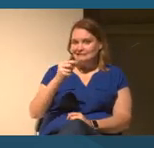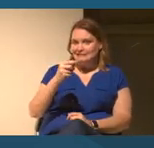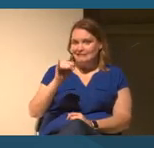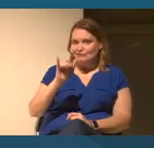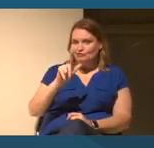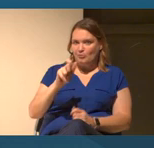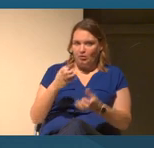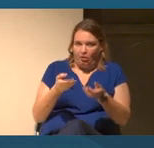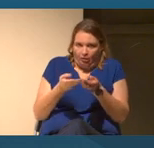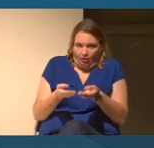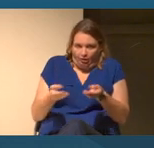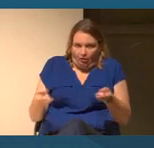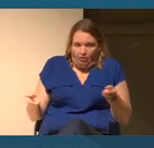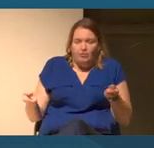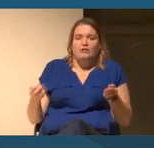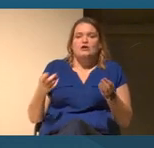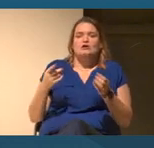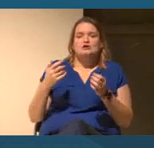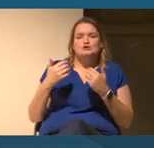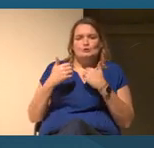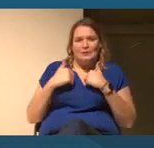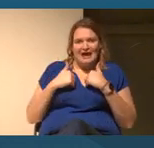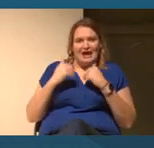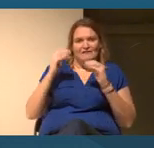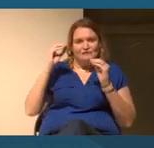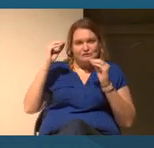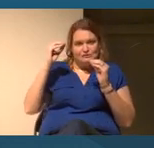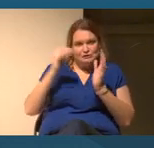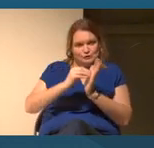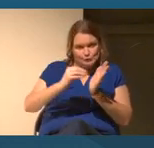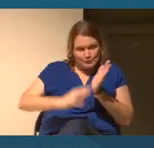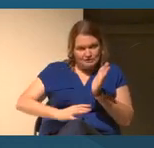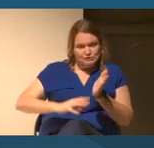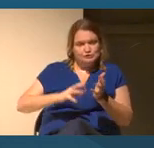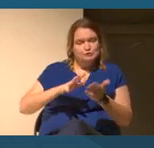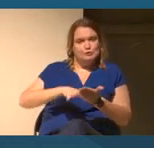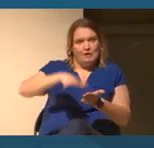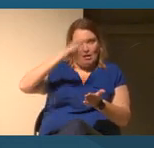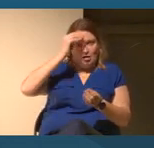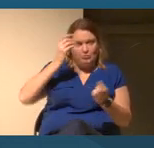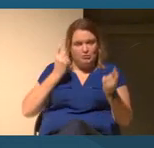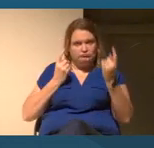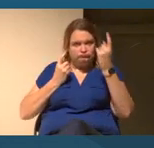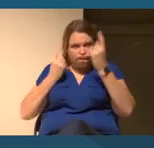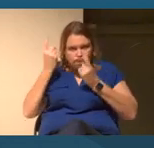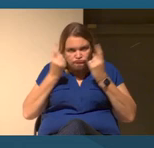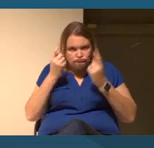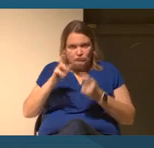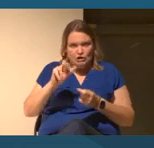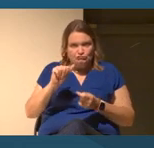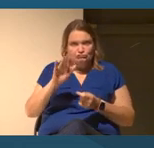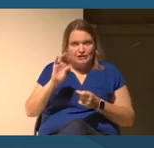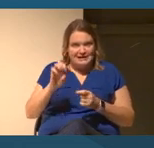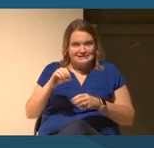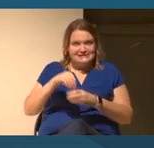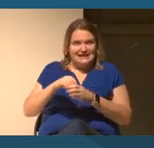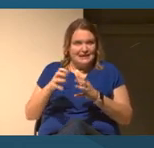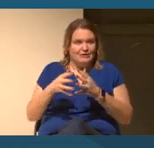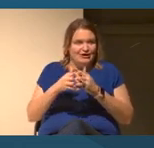to help students reckon with race in America? And I think that also leads us into our next portion of this panel as well.